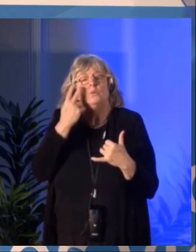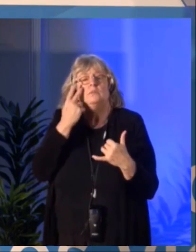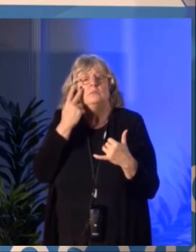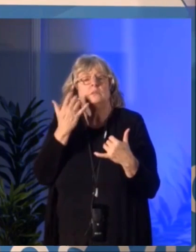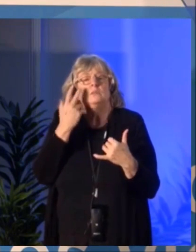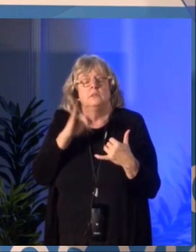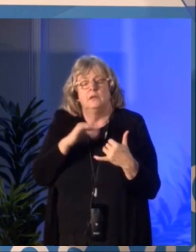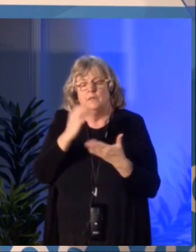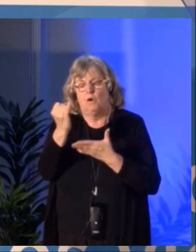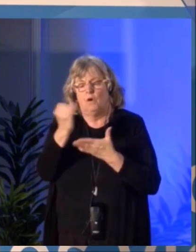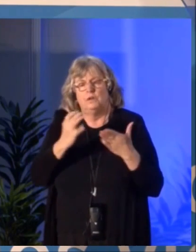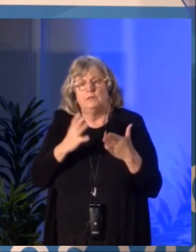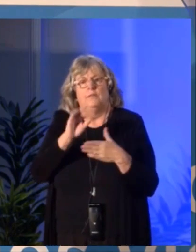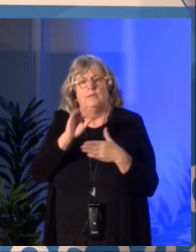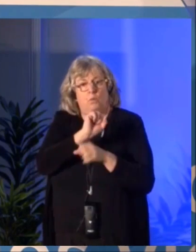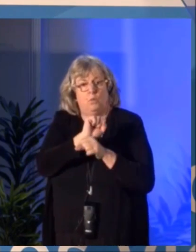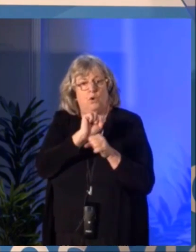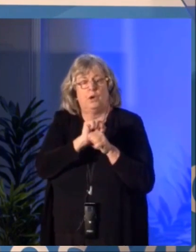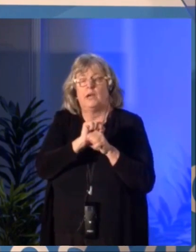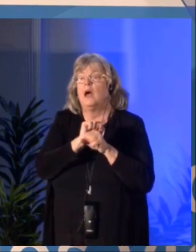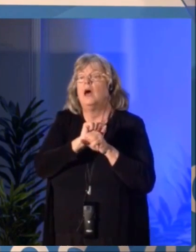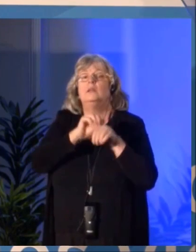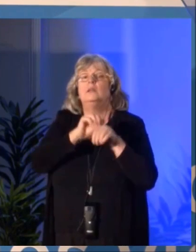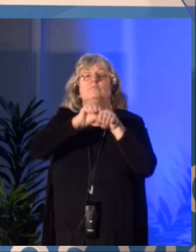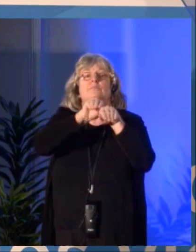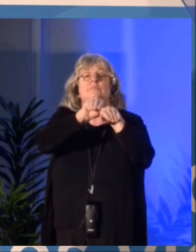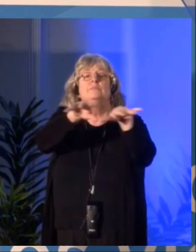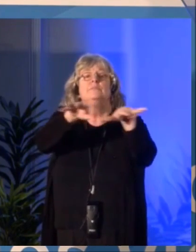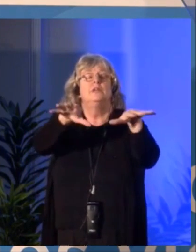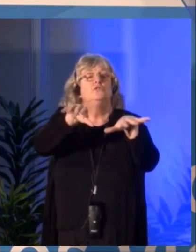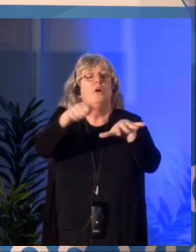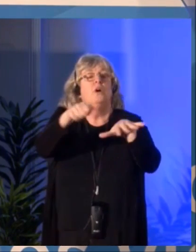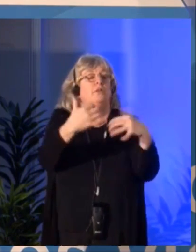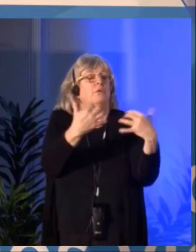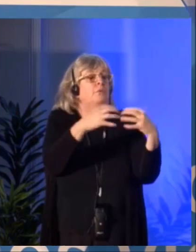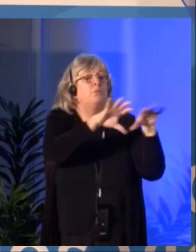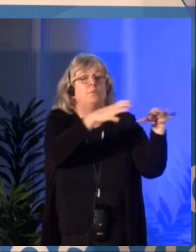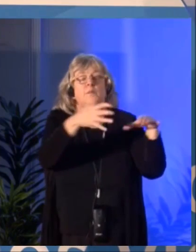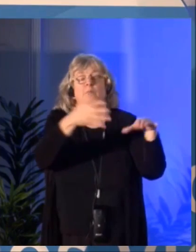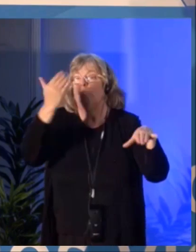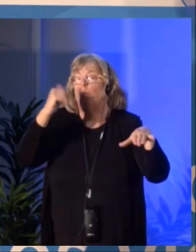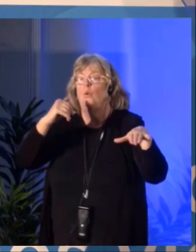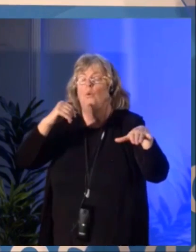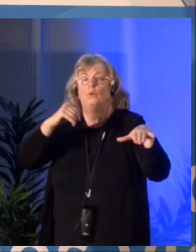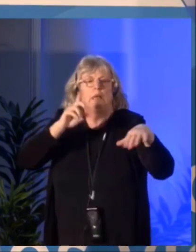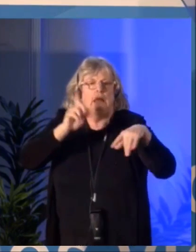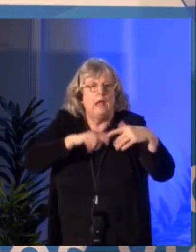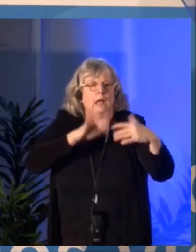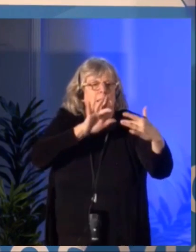We must take action now so that art and arts organizations can continue to access that prize.